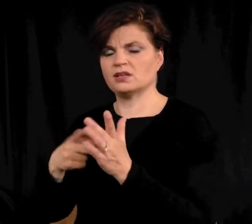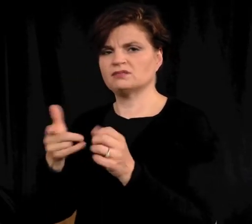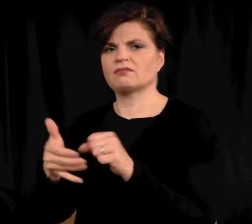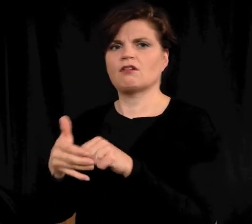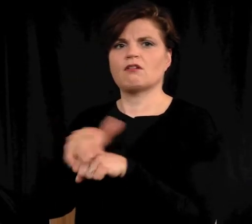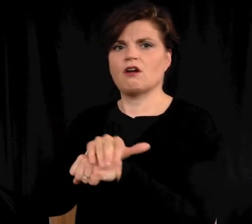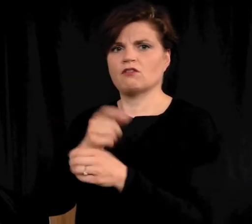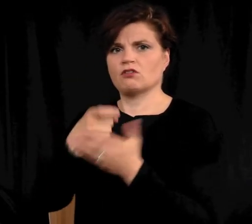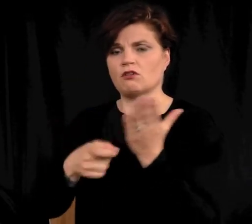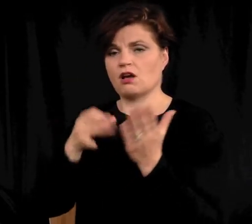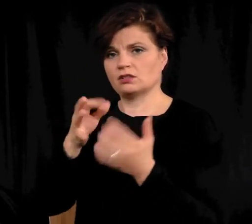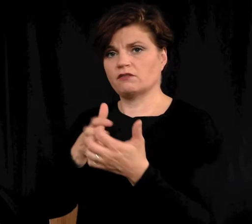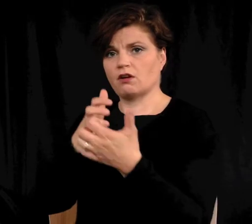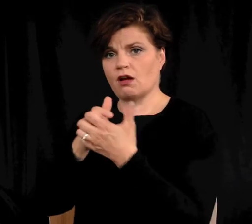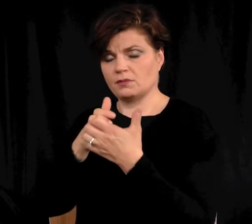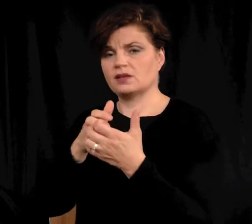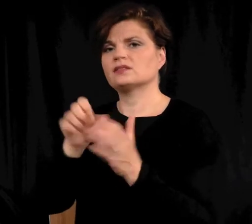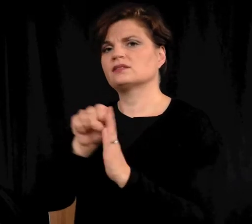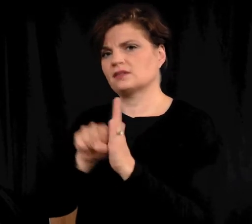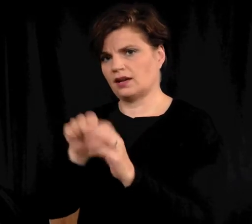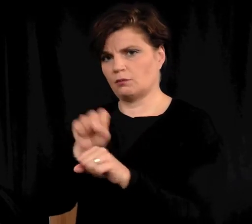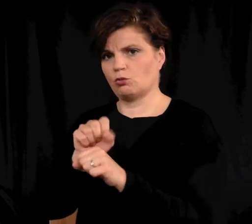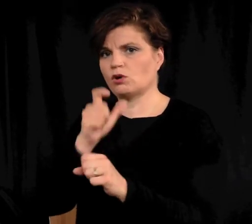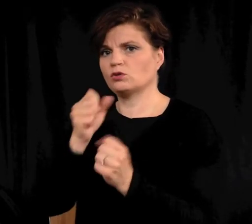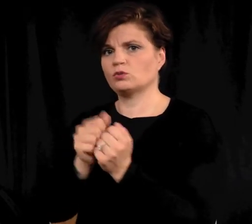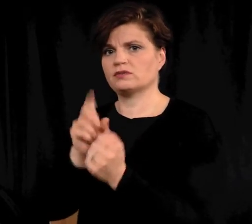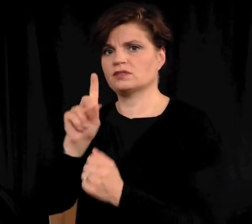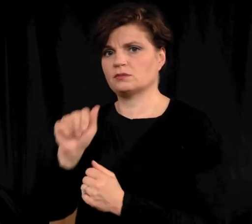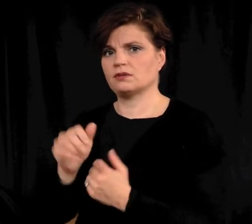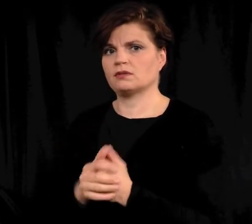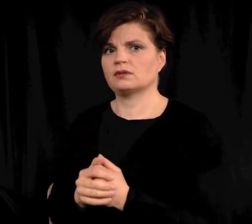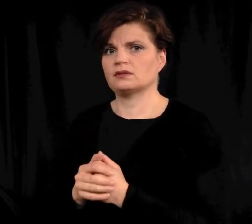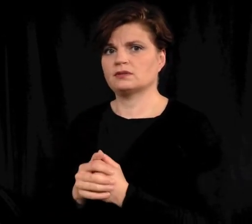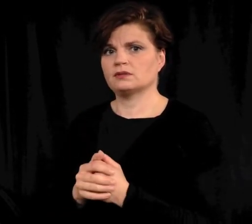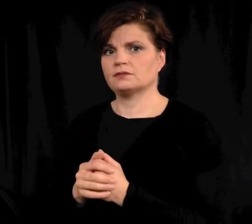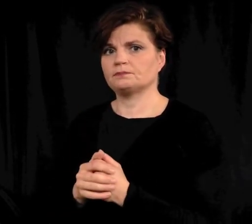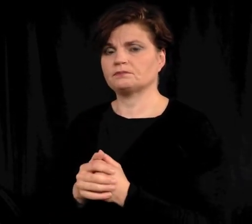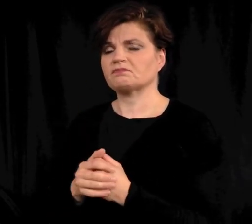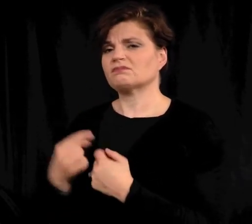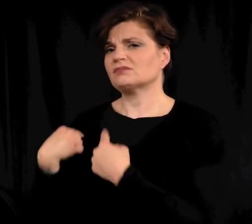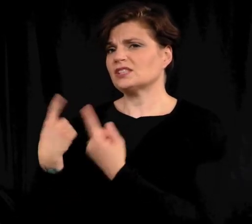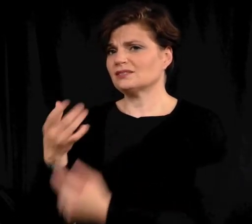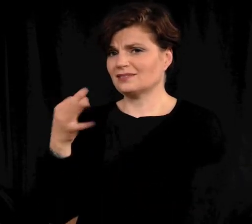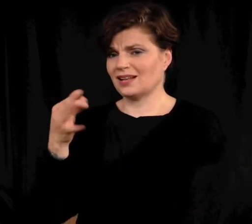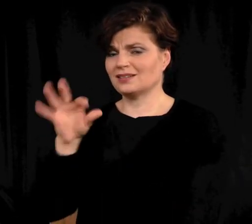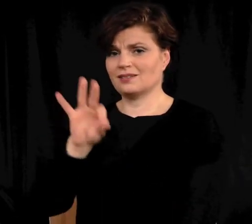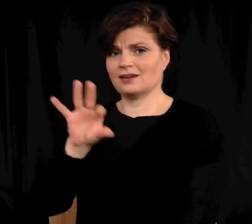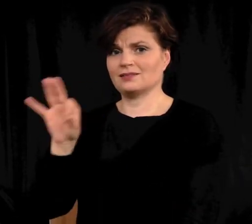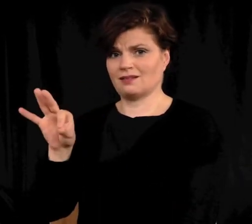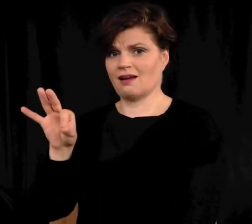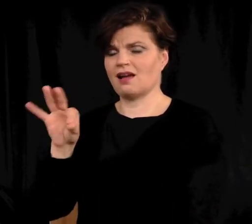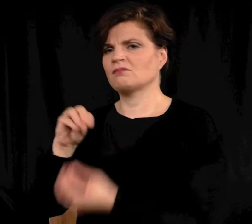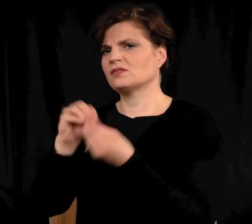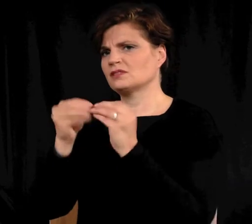costs of accommodating State employees with disabilities. Since 1999, the number of